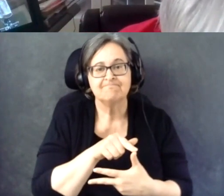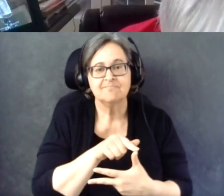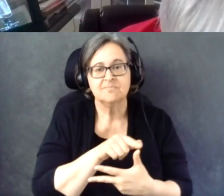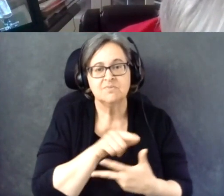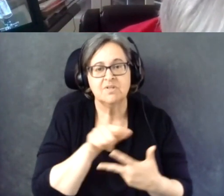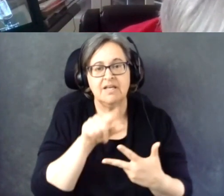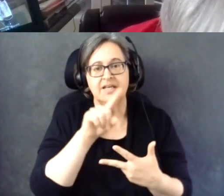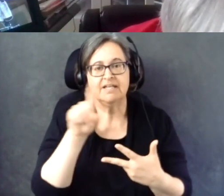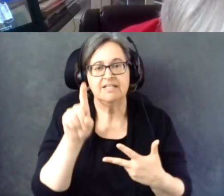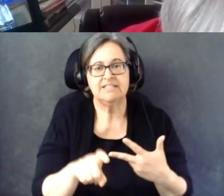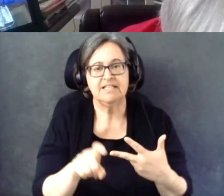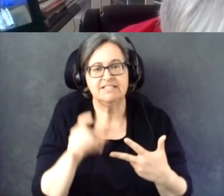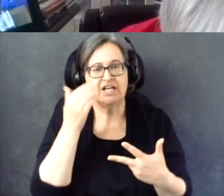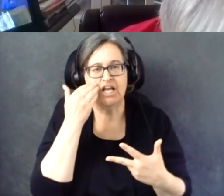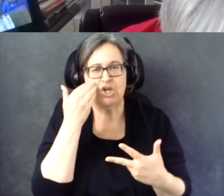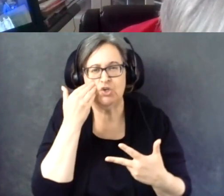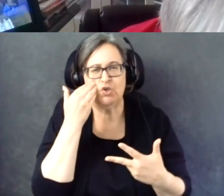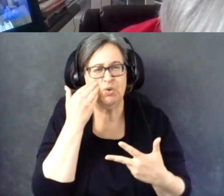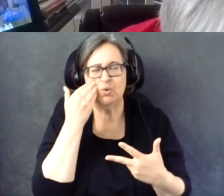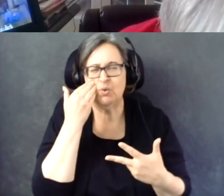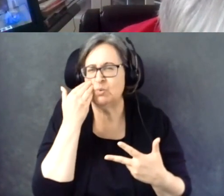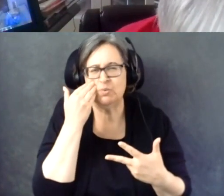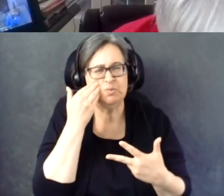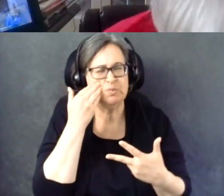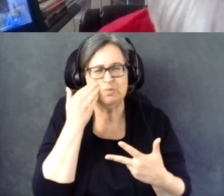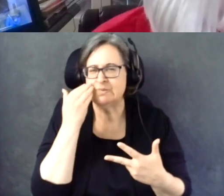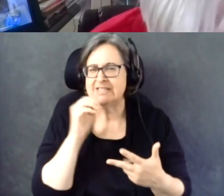Texas I know is not very good either.